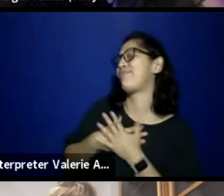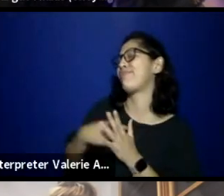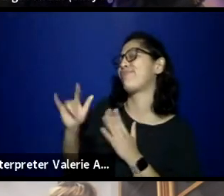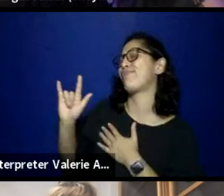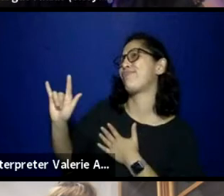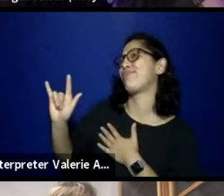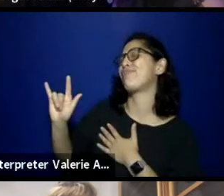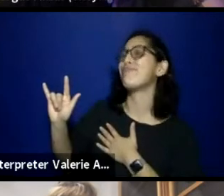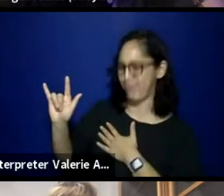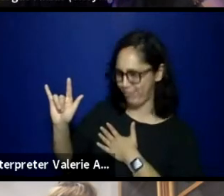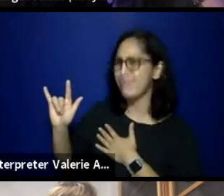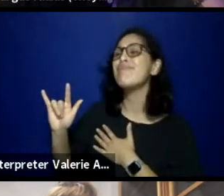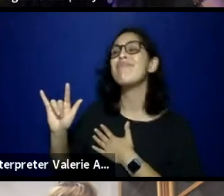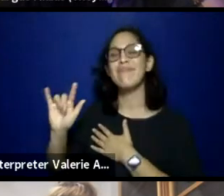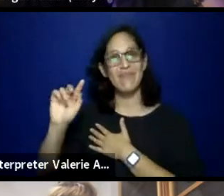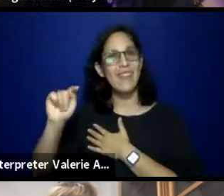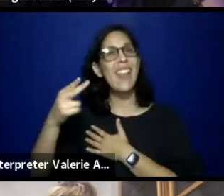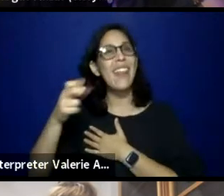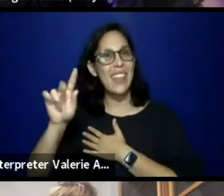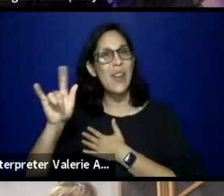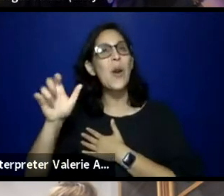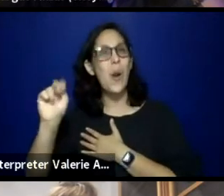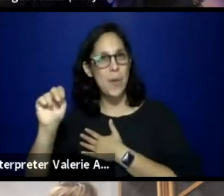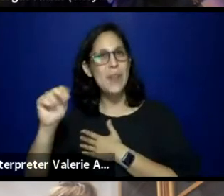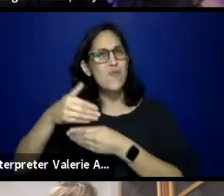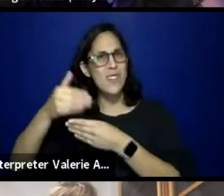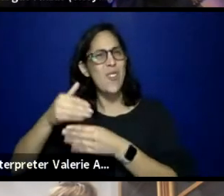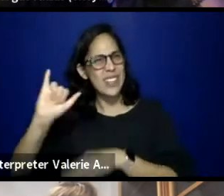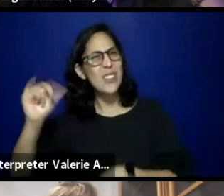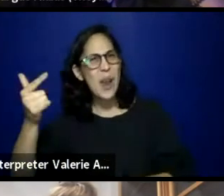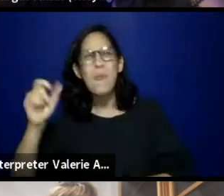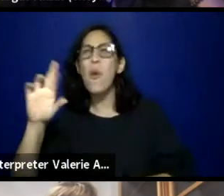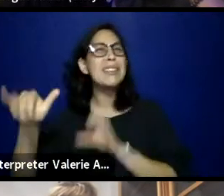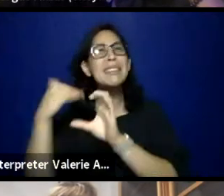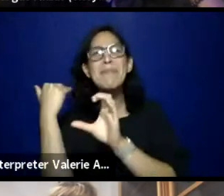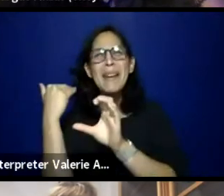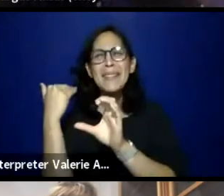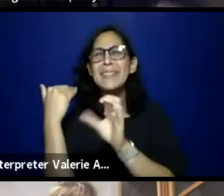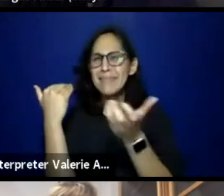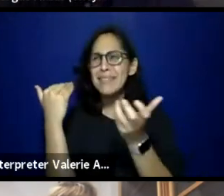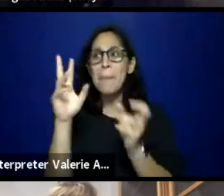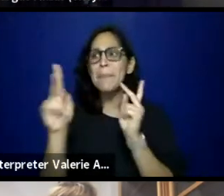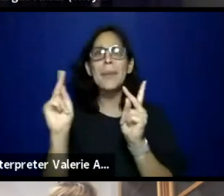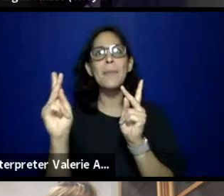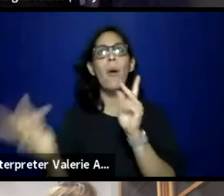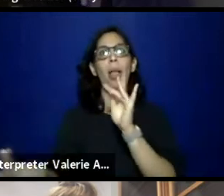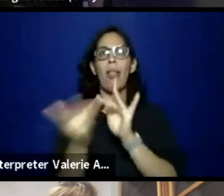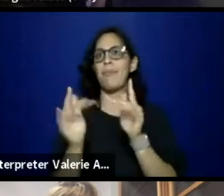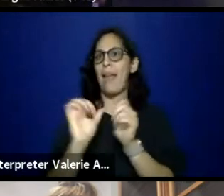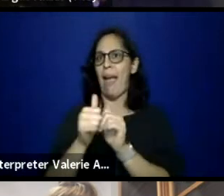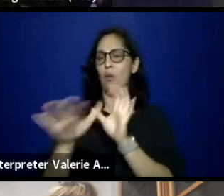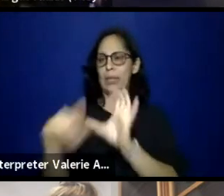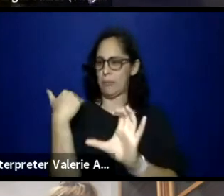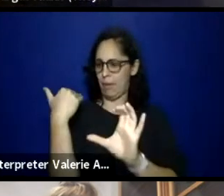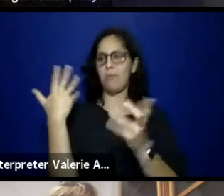So The Urban Window, you can come to Instagram or you can actually just email me. That's usually how people honestly find me, straight up.